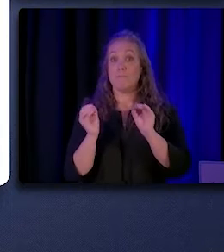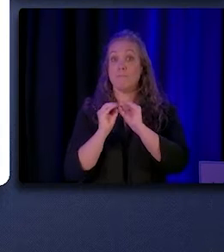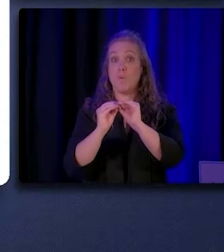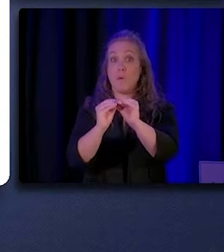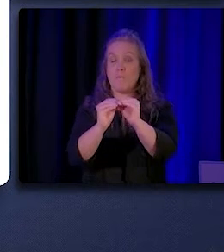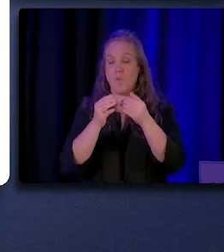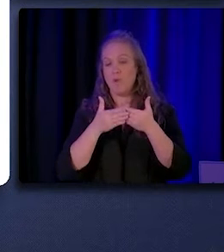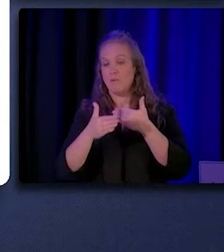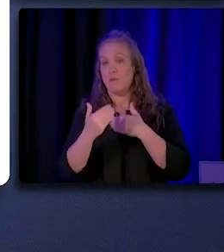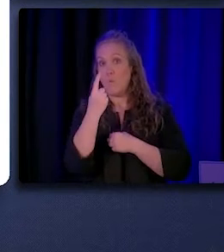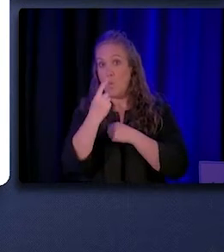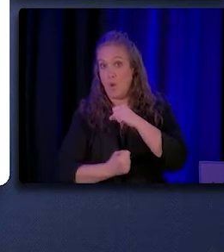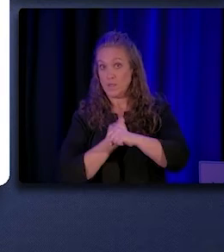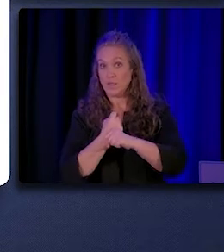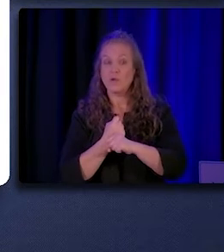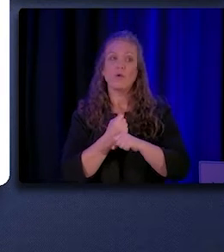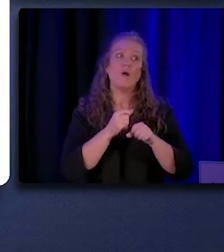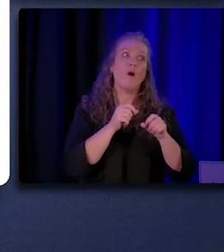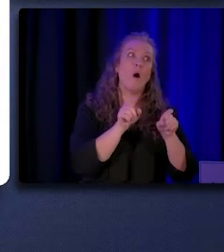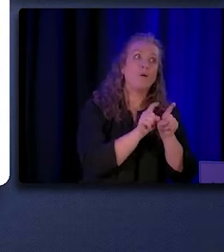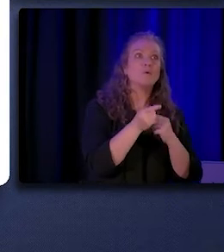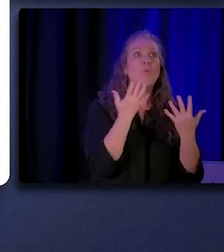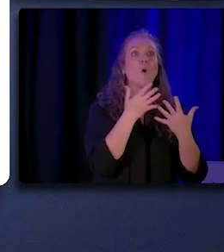as well as how many they would ideally hire in the next 12 months,